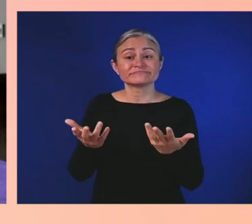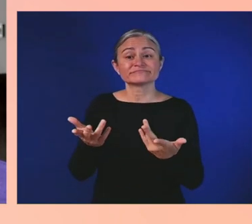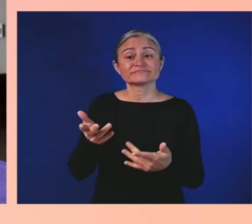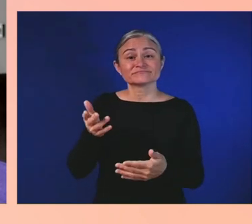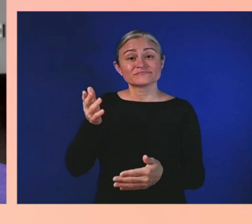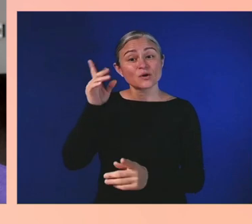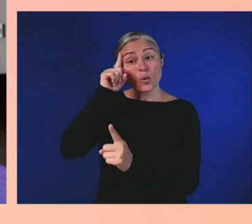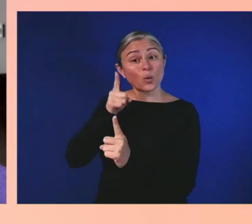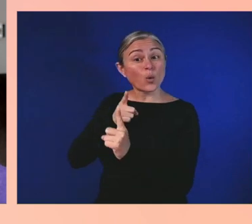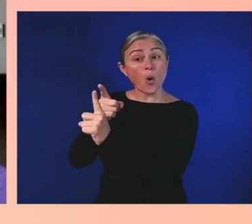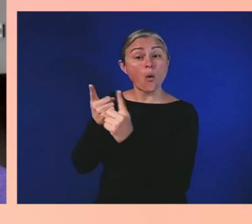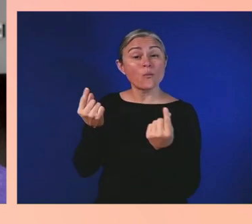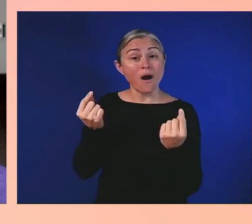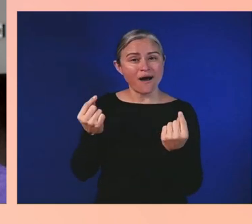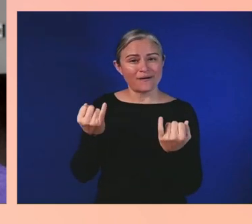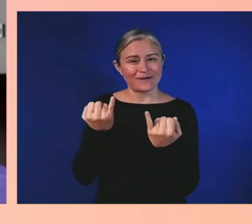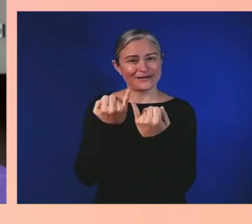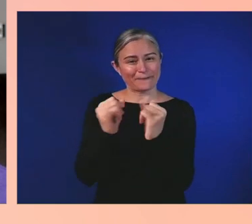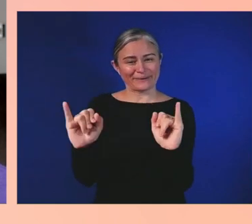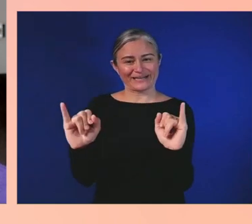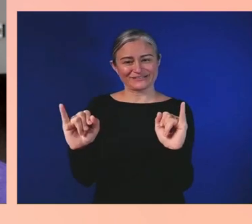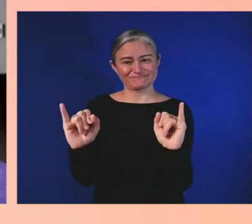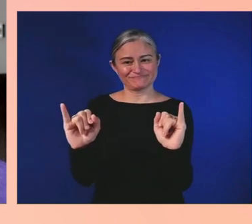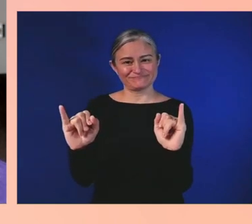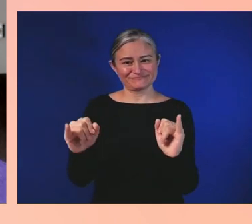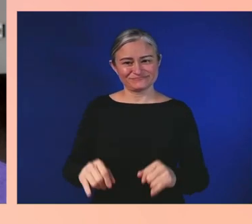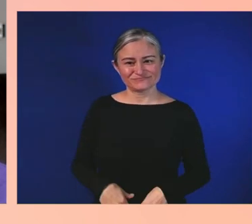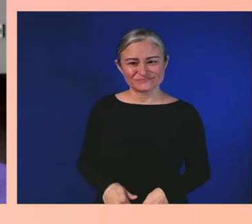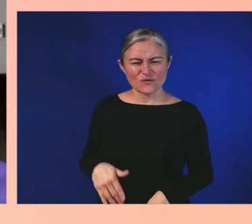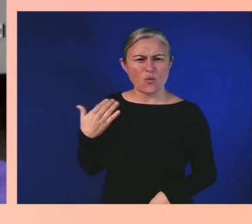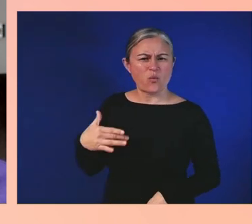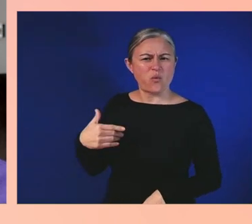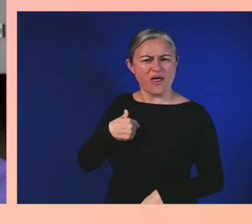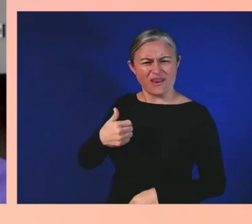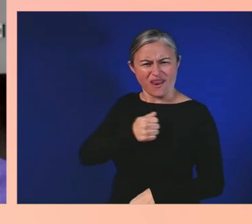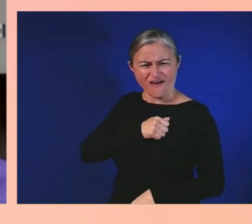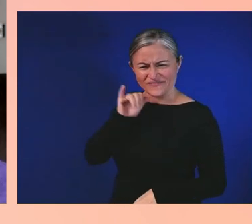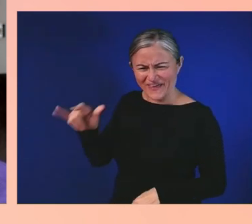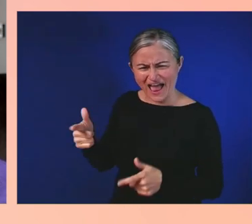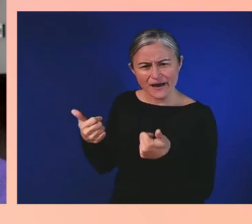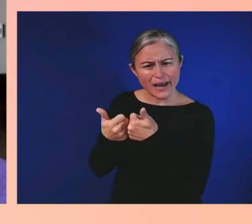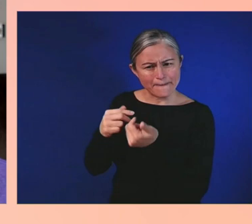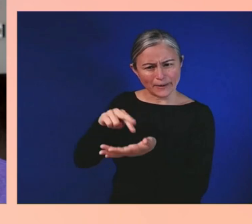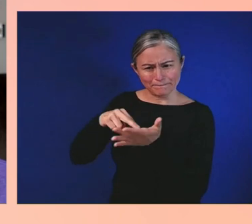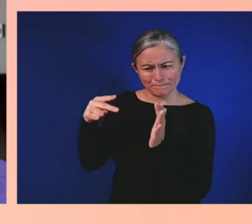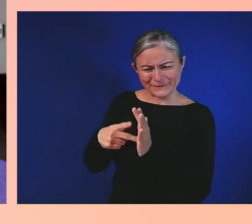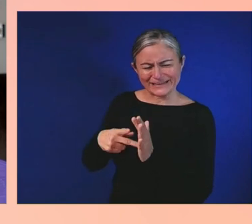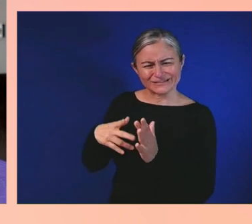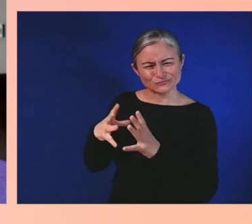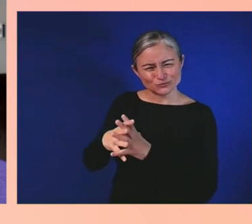we work in gaming as it means so many things to so many people. Why would you say that